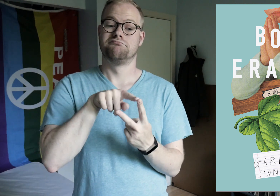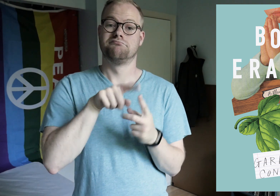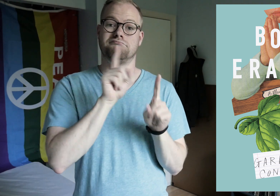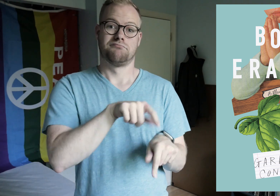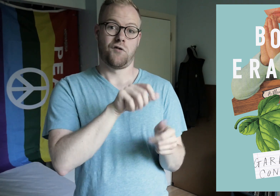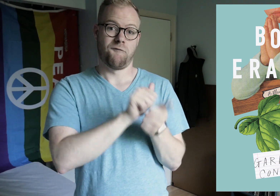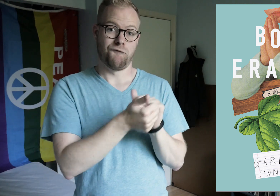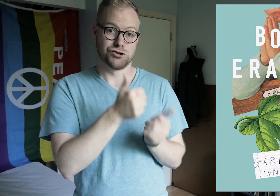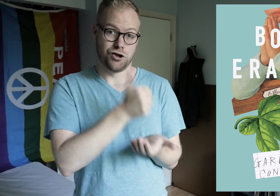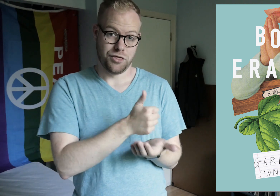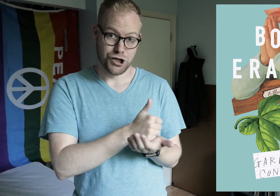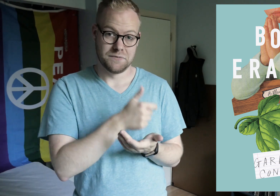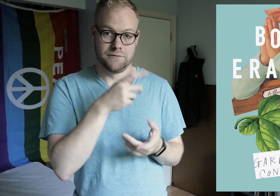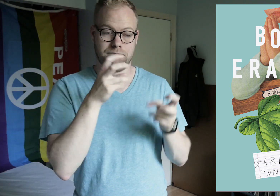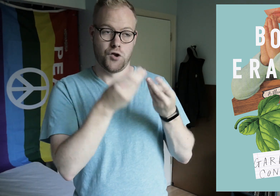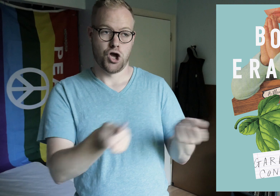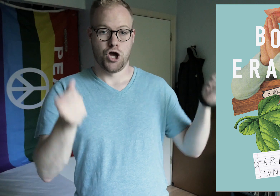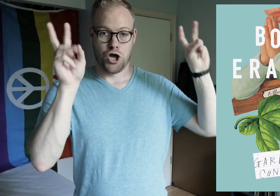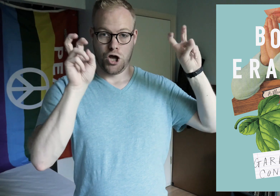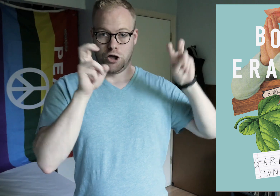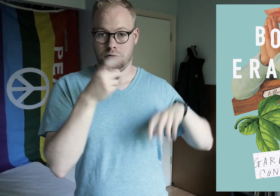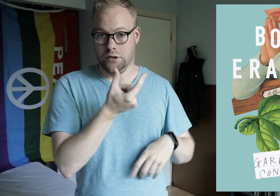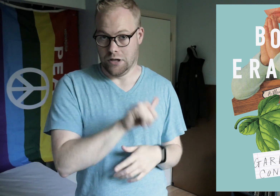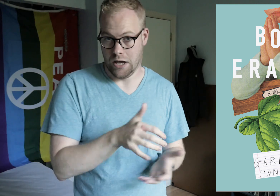to attend conversion therapy that would “cure” the gay,